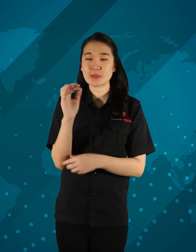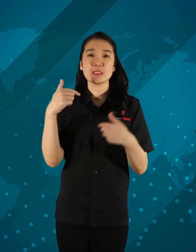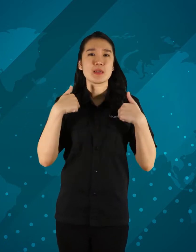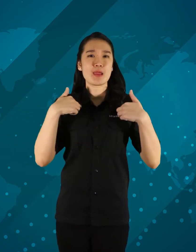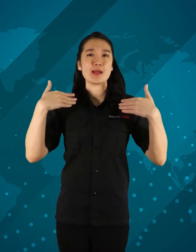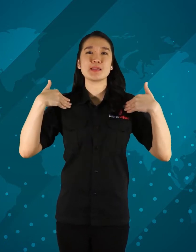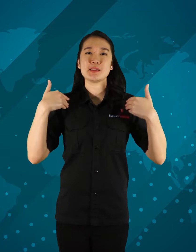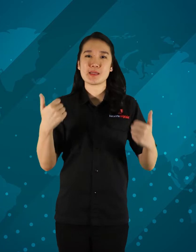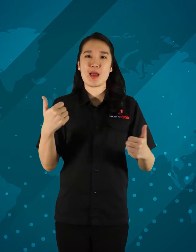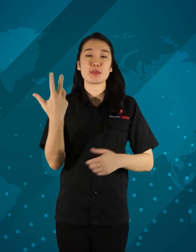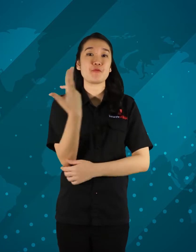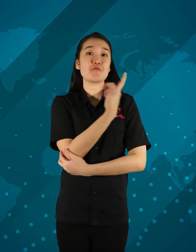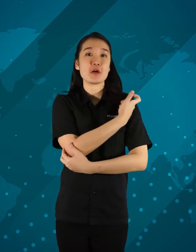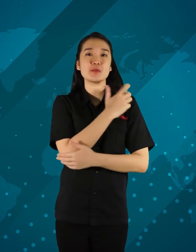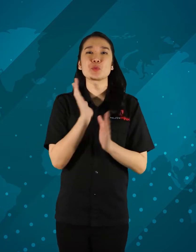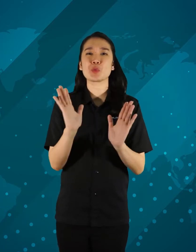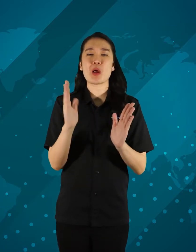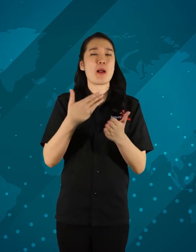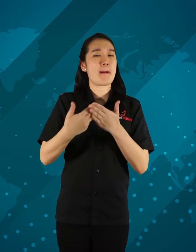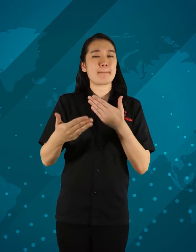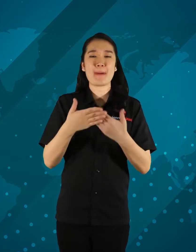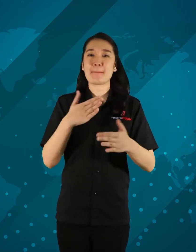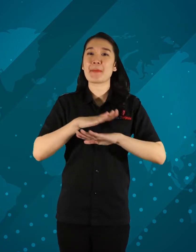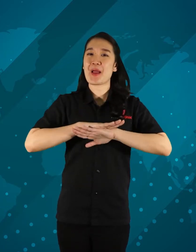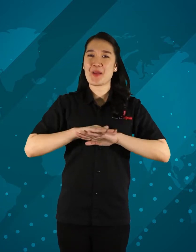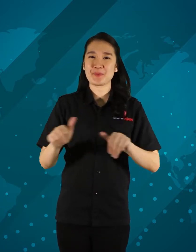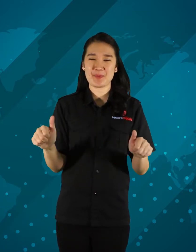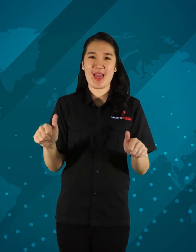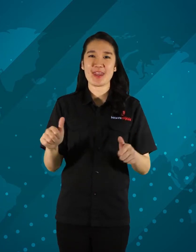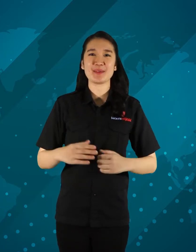I'm healthy, I've been vaccinated, it's okay and it's safe.